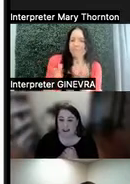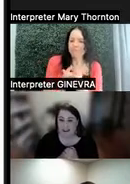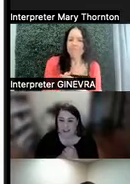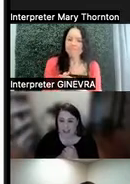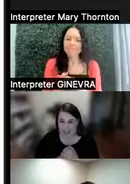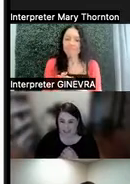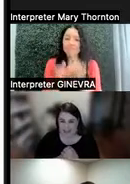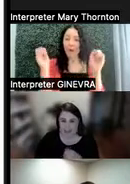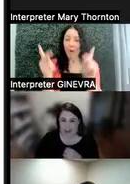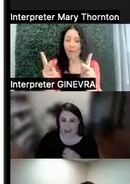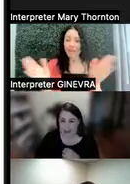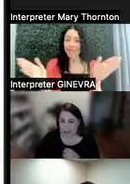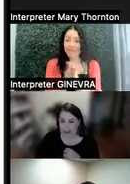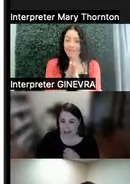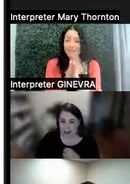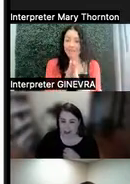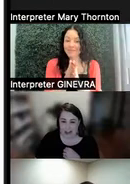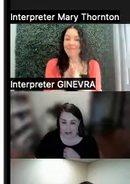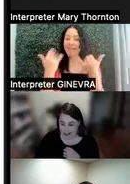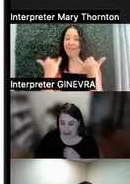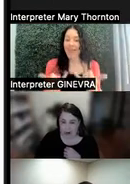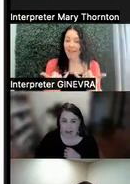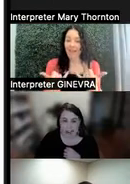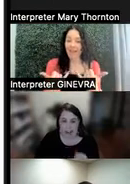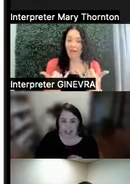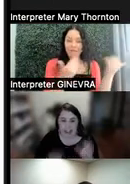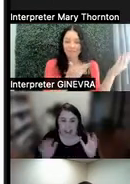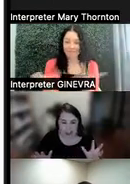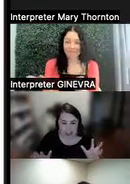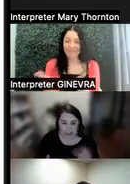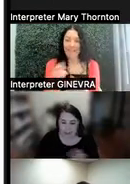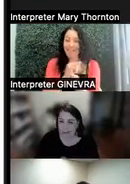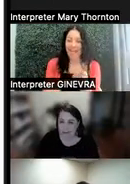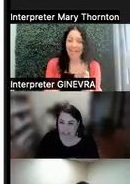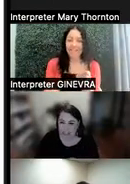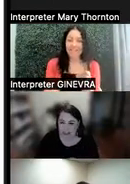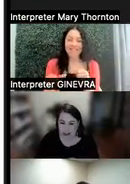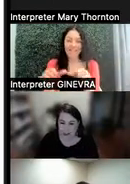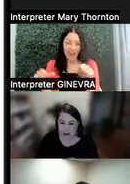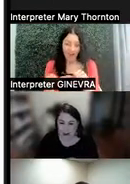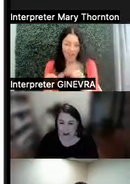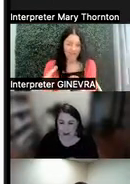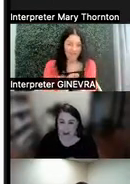All righty. We are going to go now into our last area that we planned to talk about, which